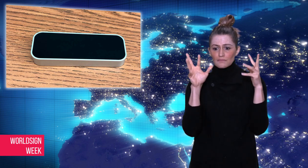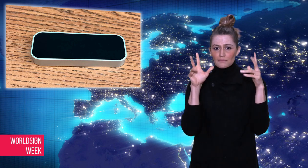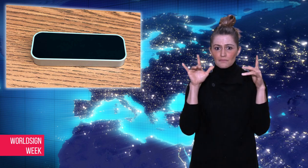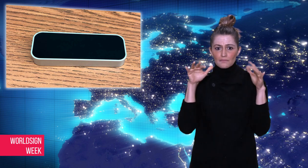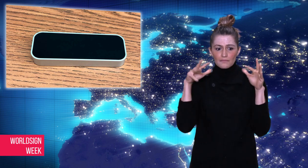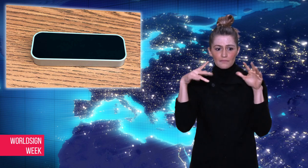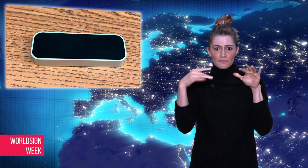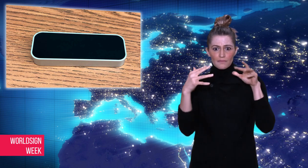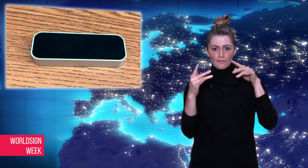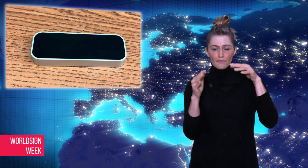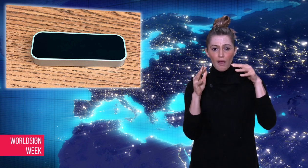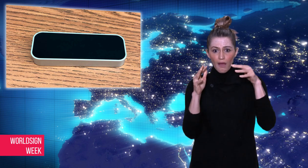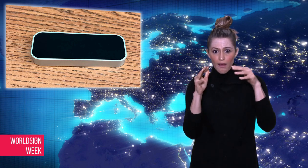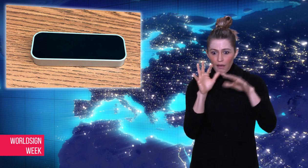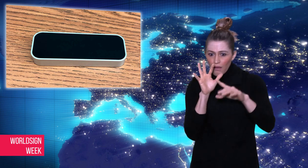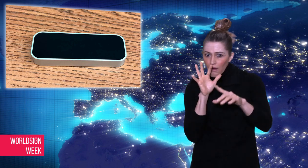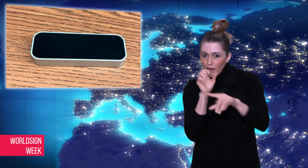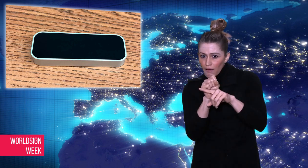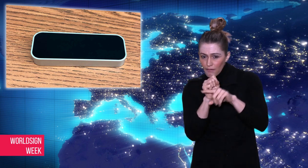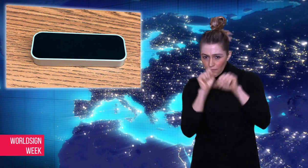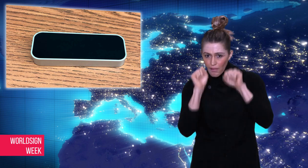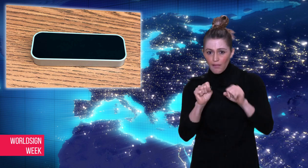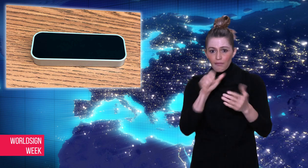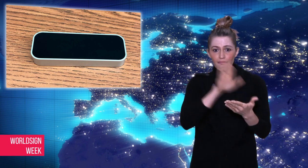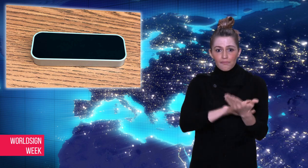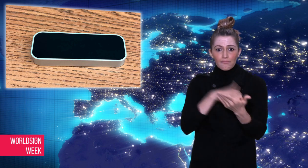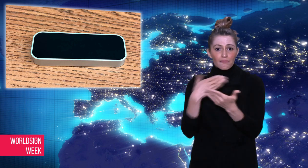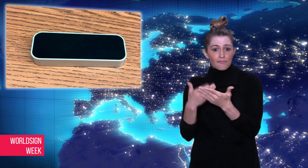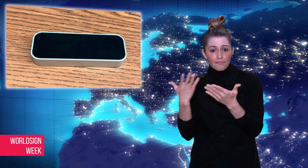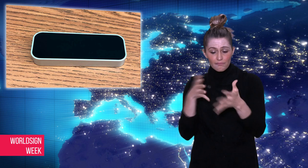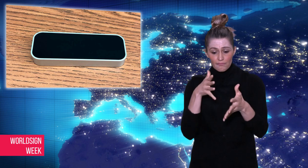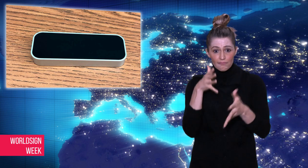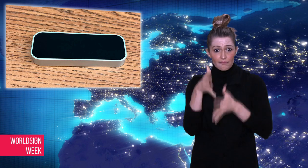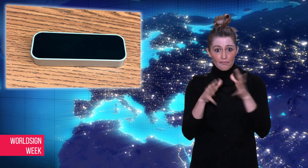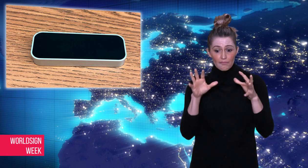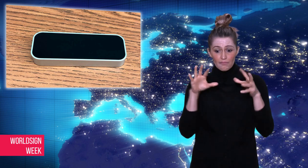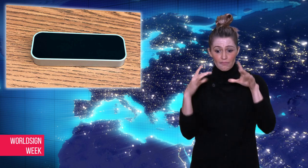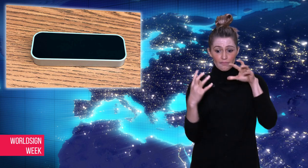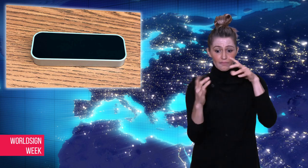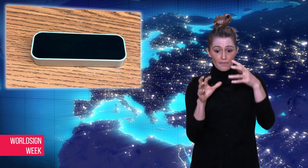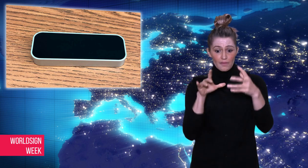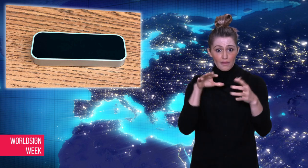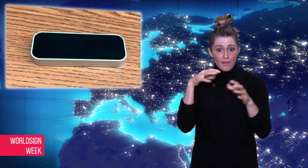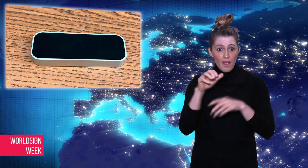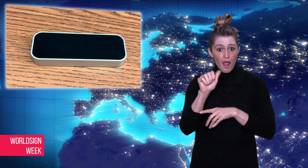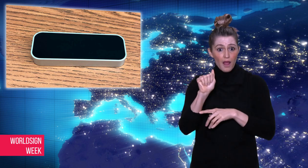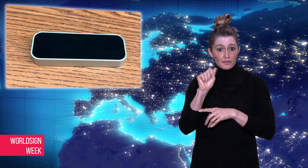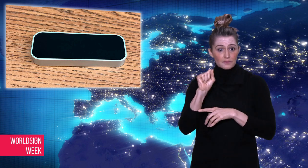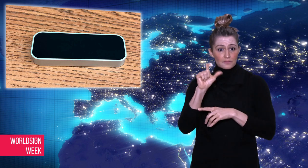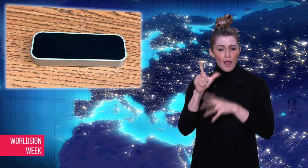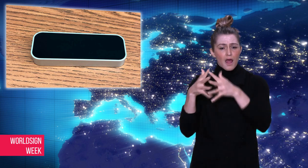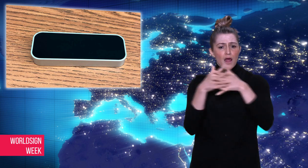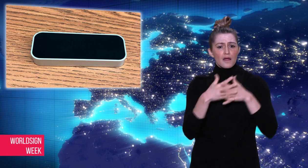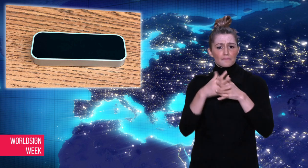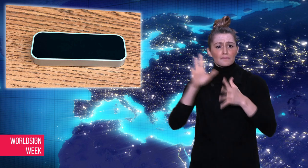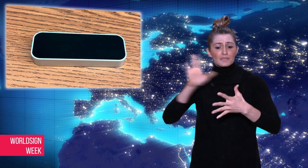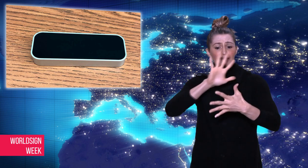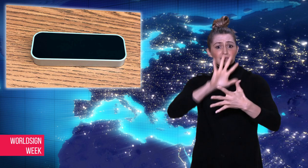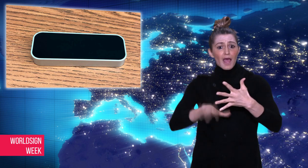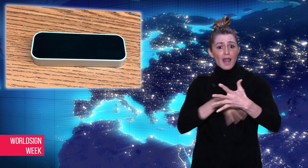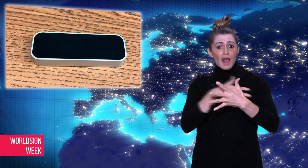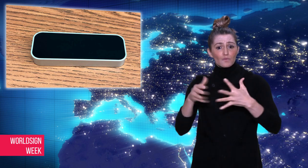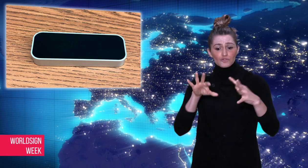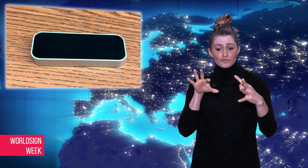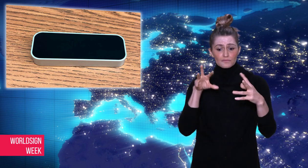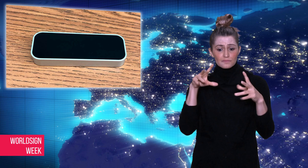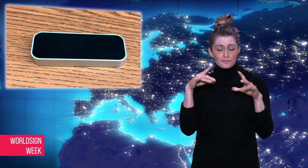system to detect hand movements.